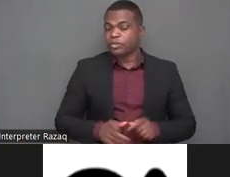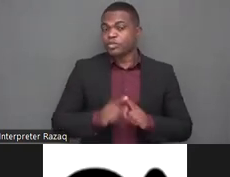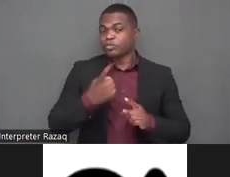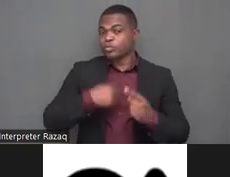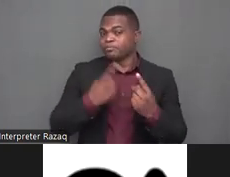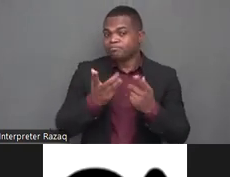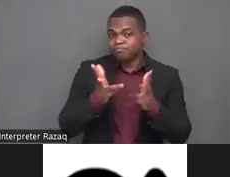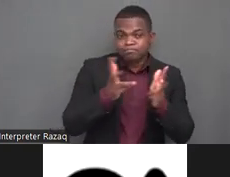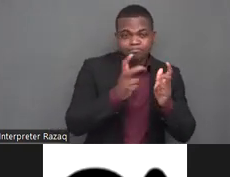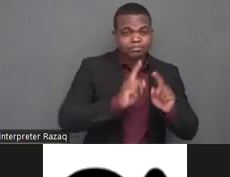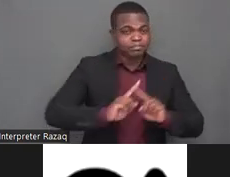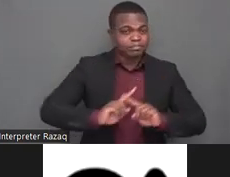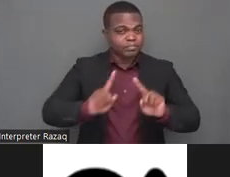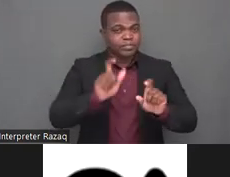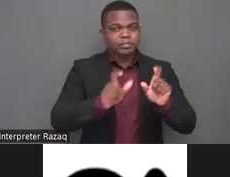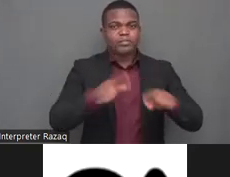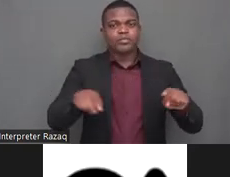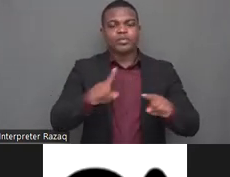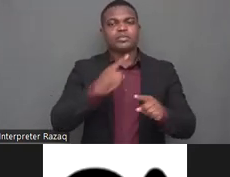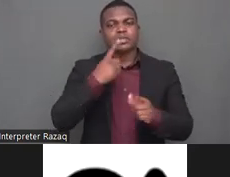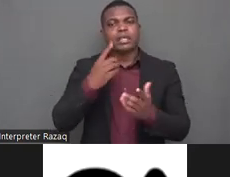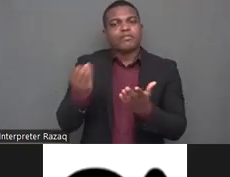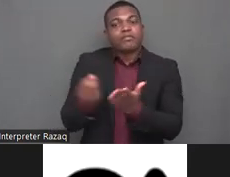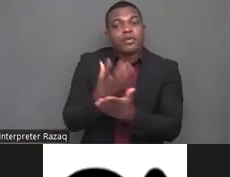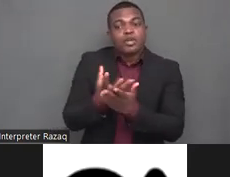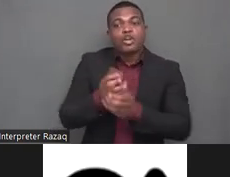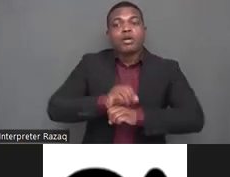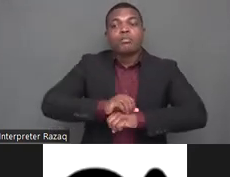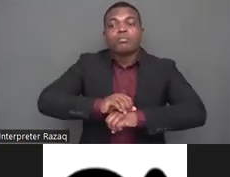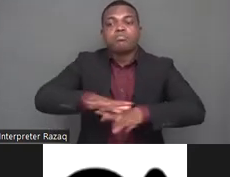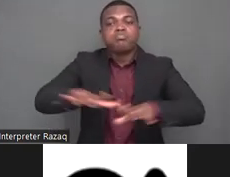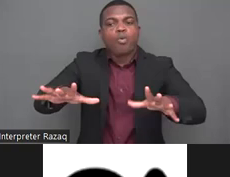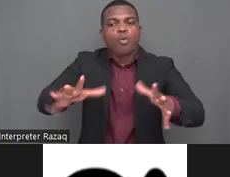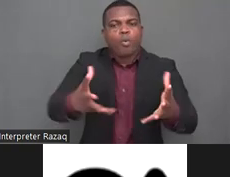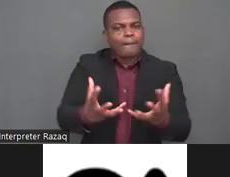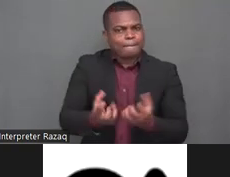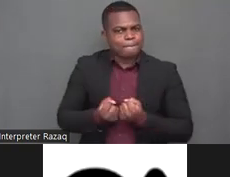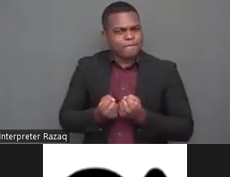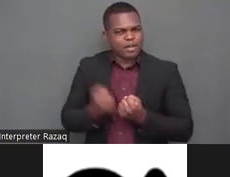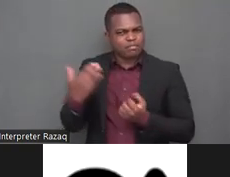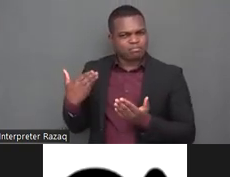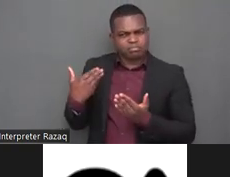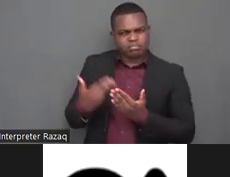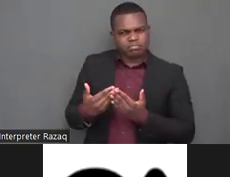um our experience in organizing the annual disability sexuality and rights online institute